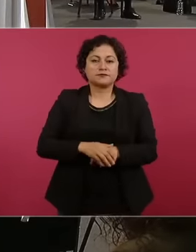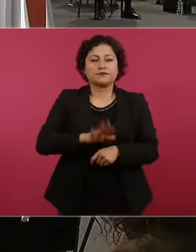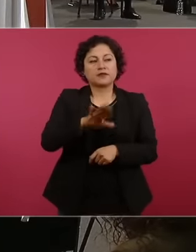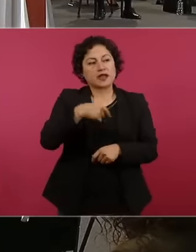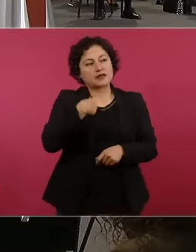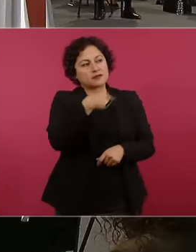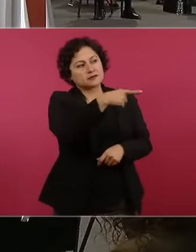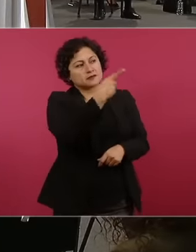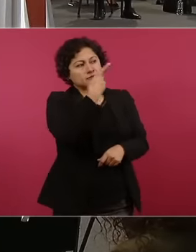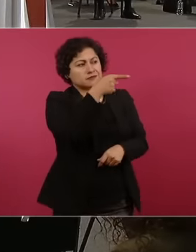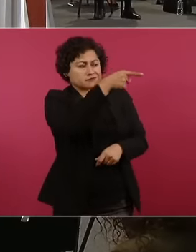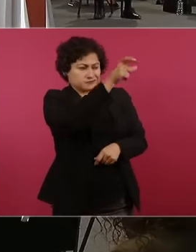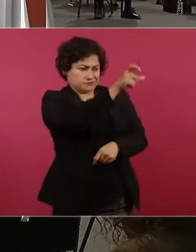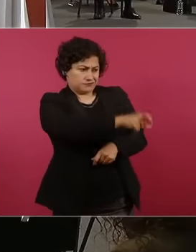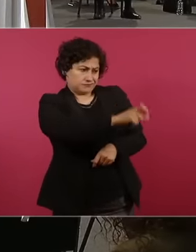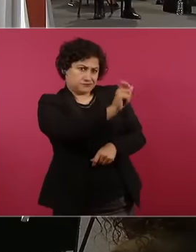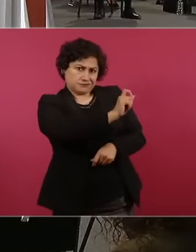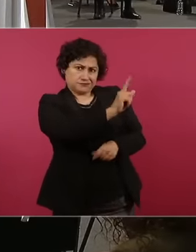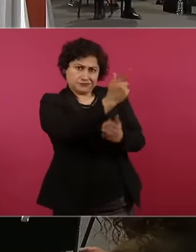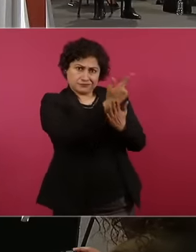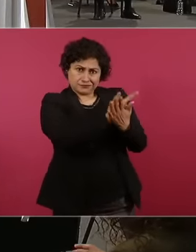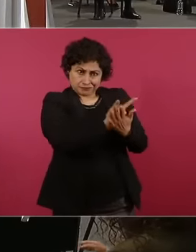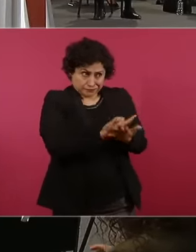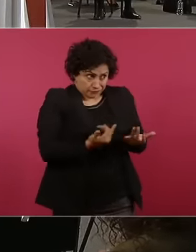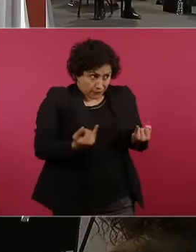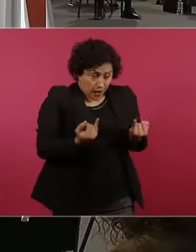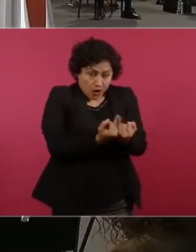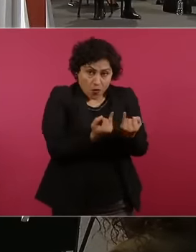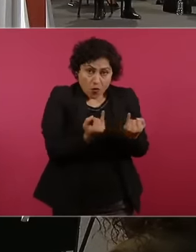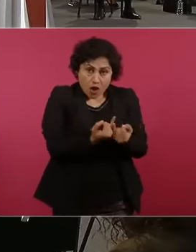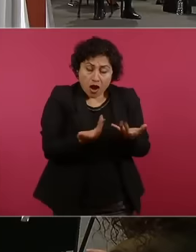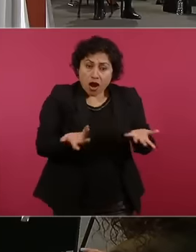accountant, check